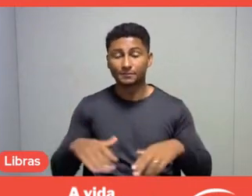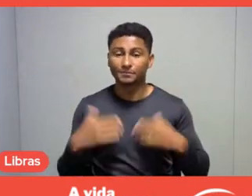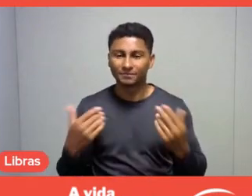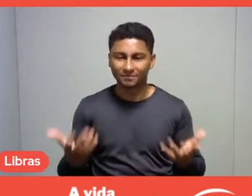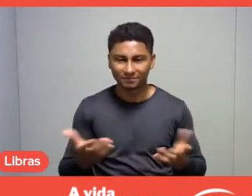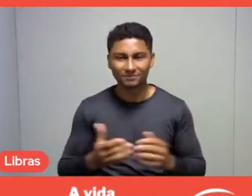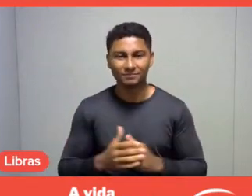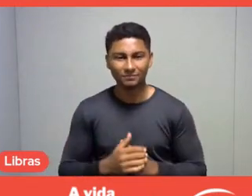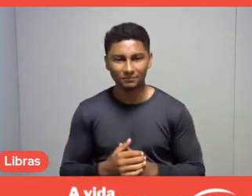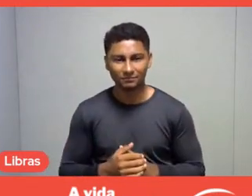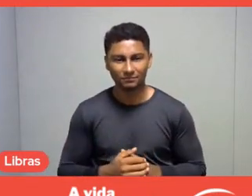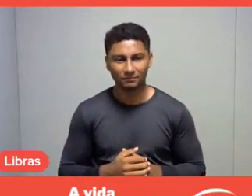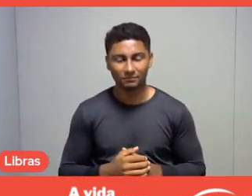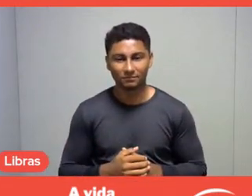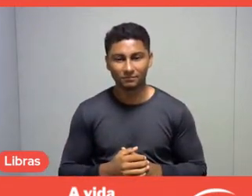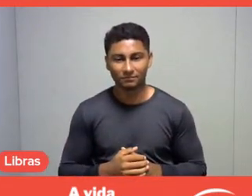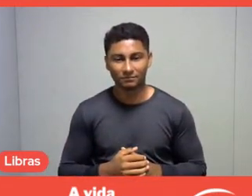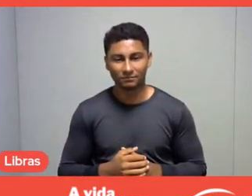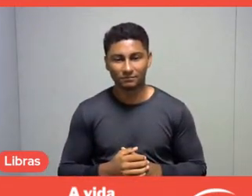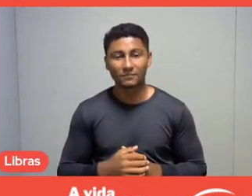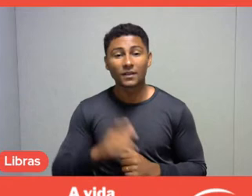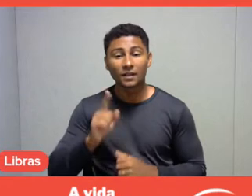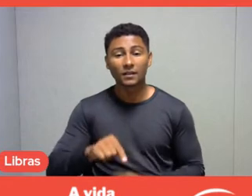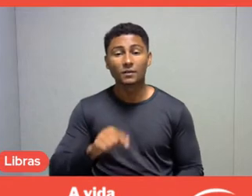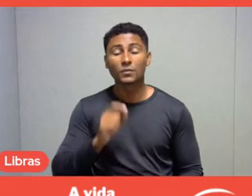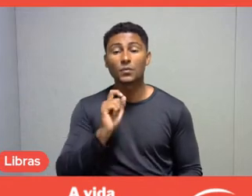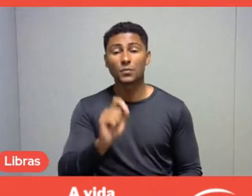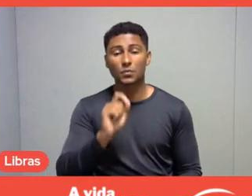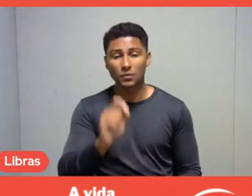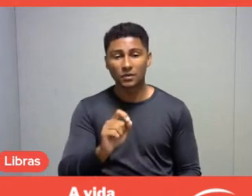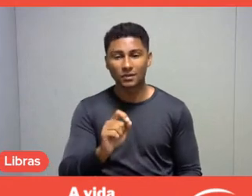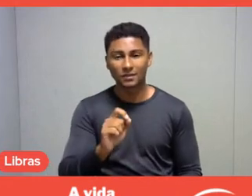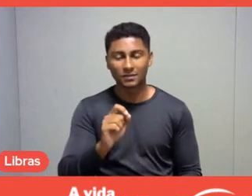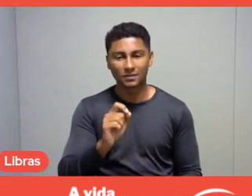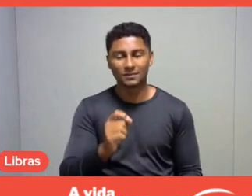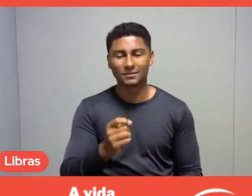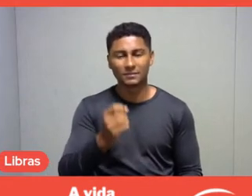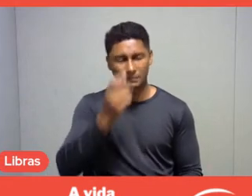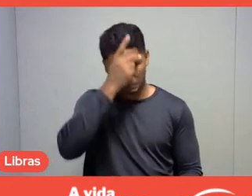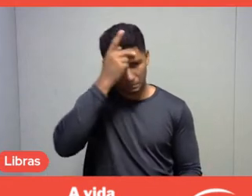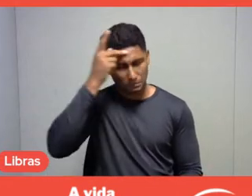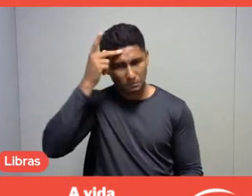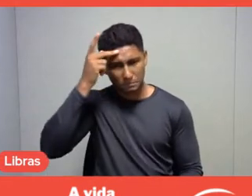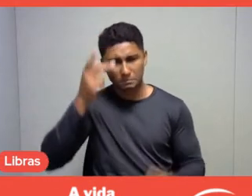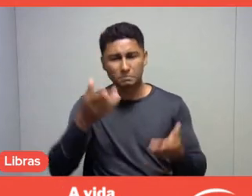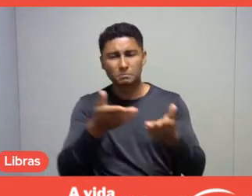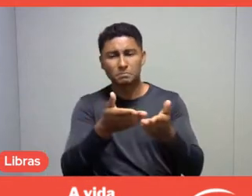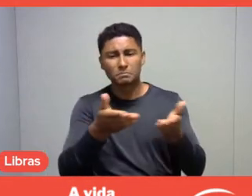it's about giving voice to those who, in fact, as you brought to us, have the ability to listen to the public,